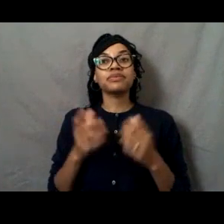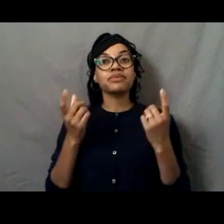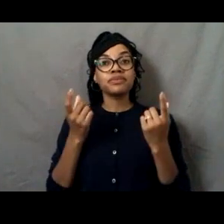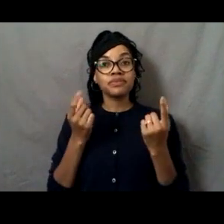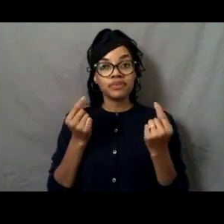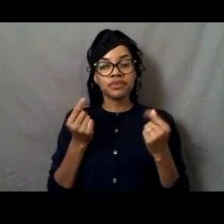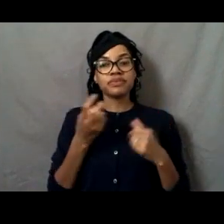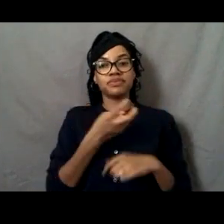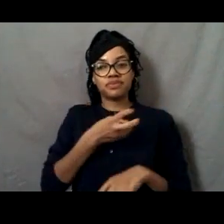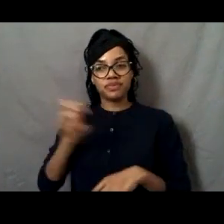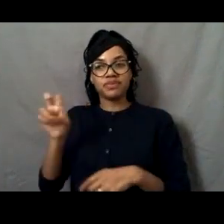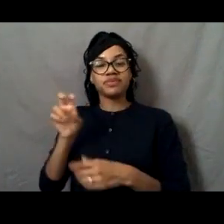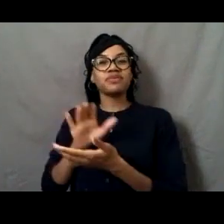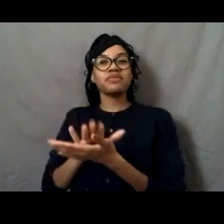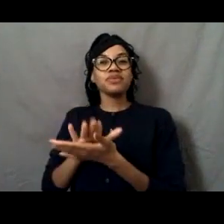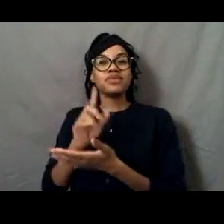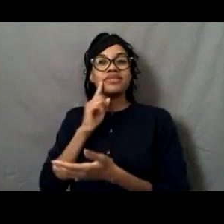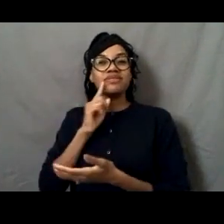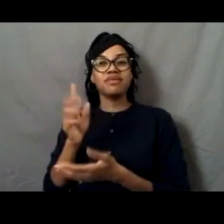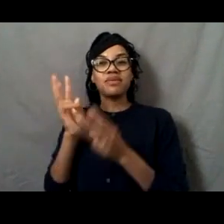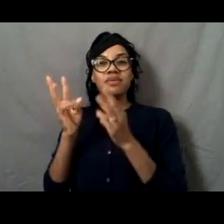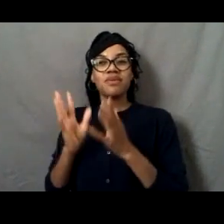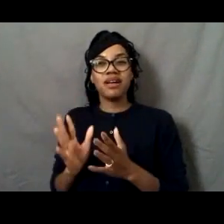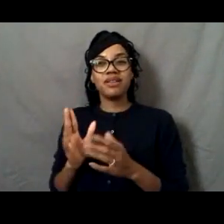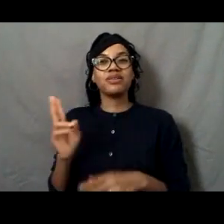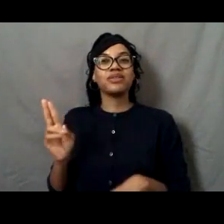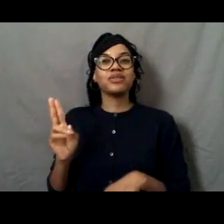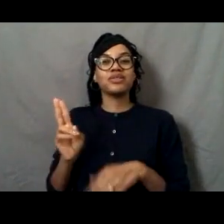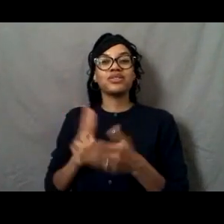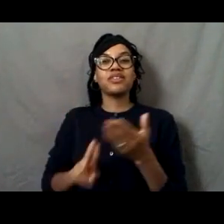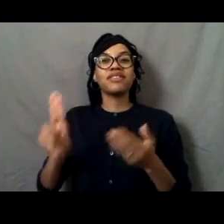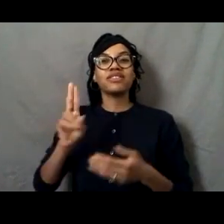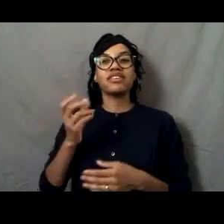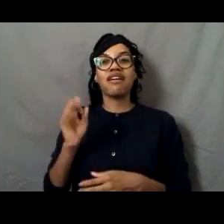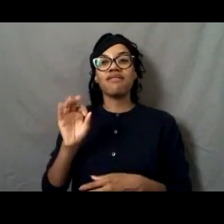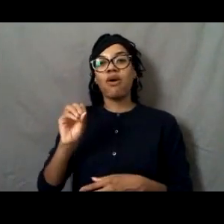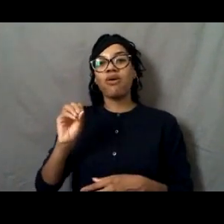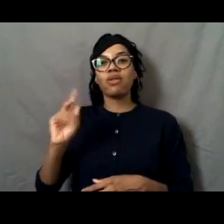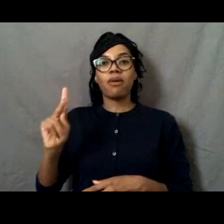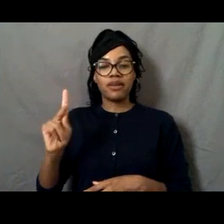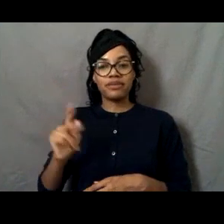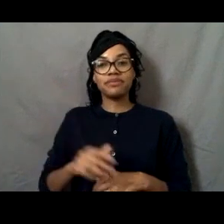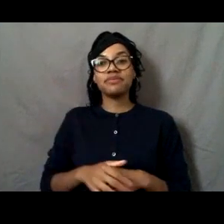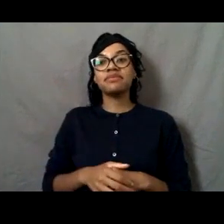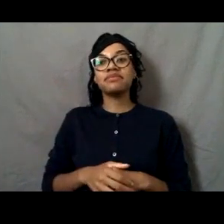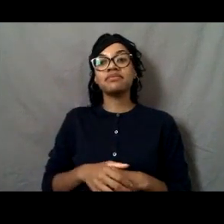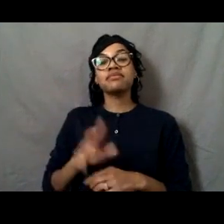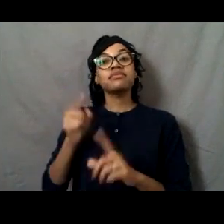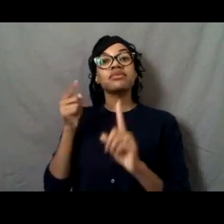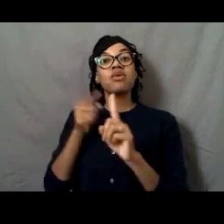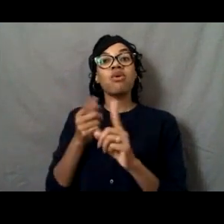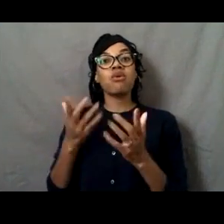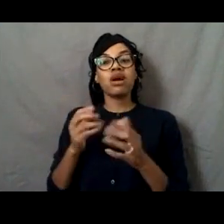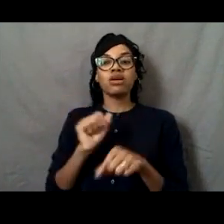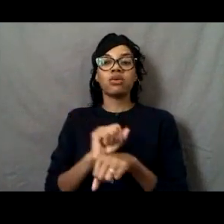at the University of Oklahoma. And my intention was to work for the National Weather Service. For those of you that don't know